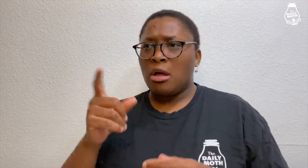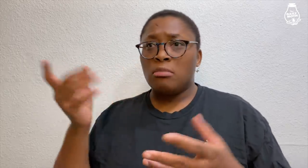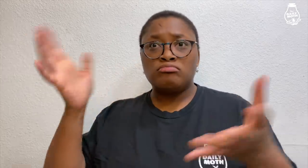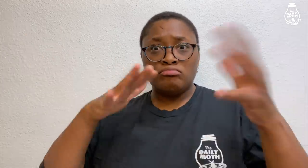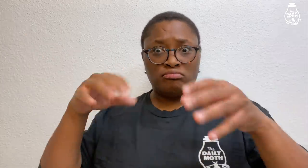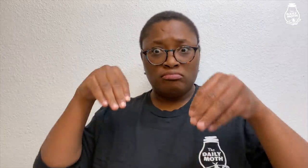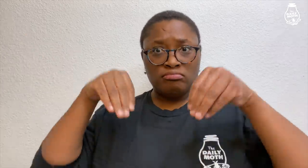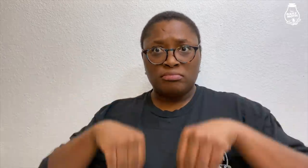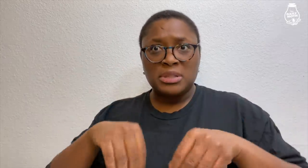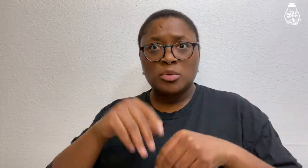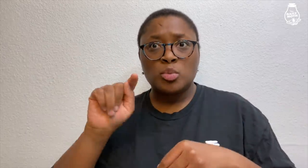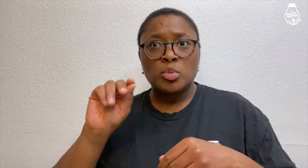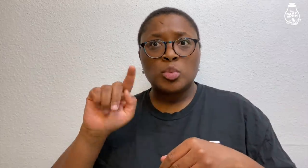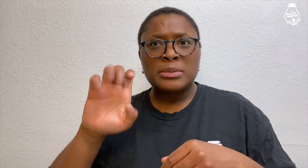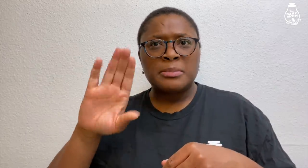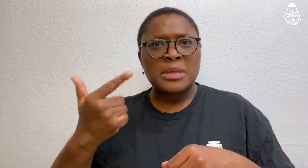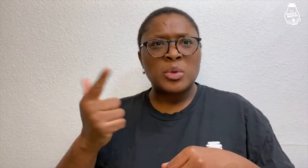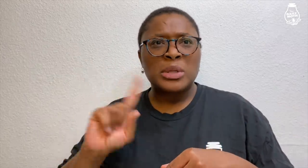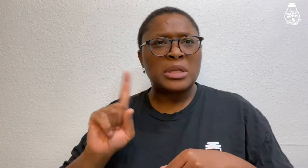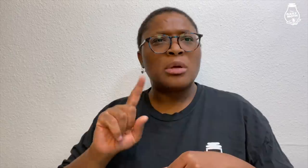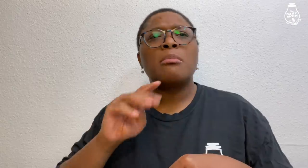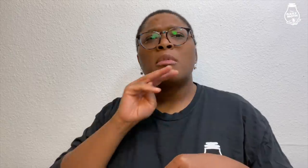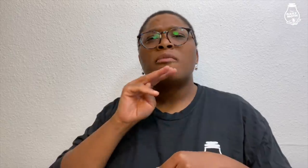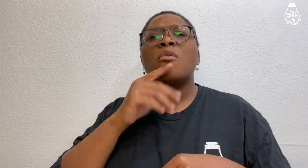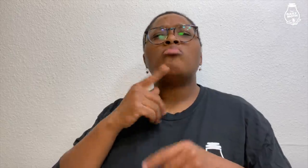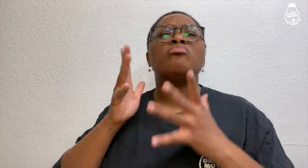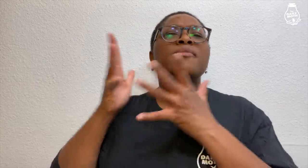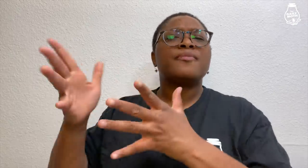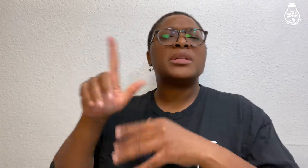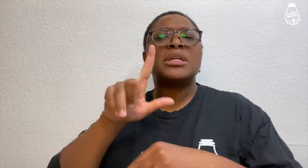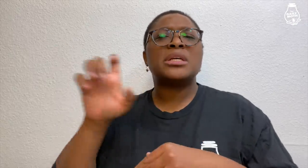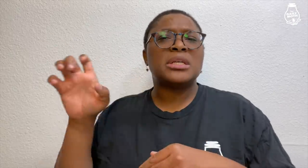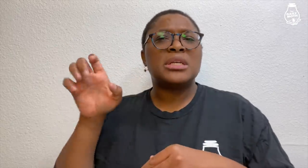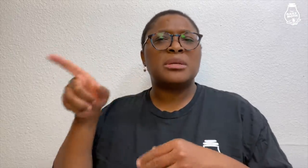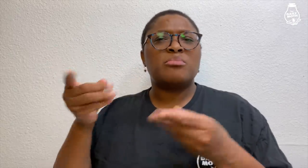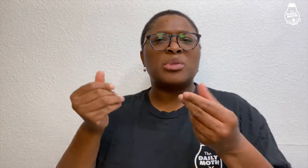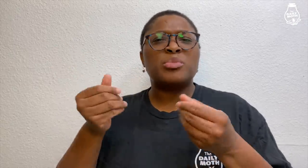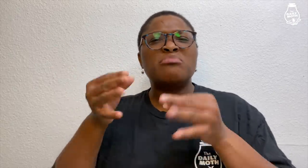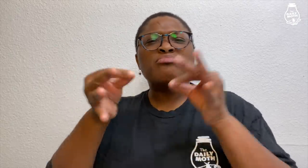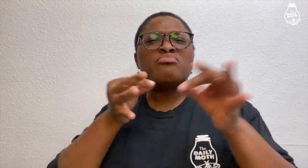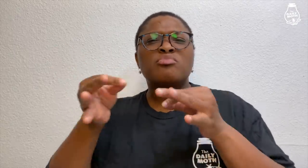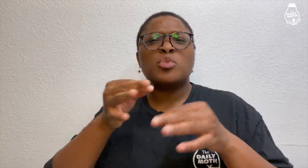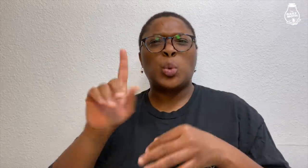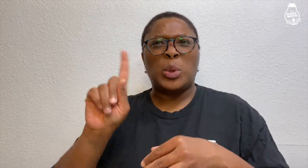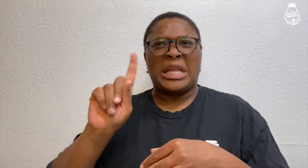"Where did you put the things in the tote bag?" Mavrick responded "I left it at Lee's property" and